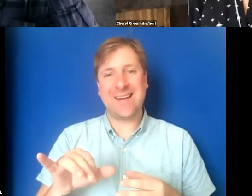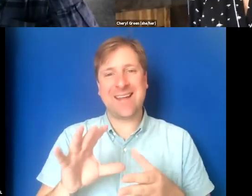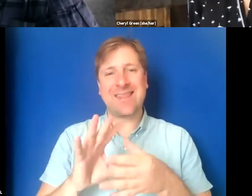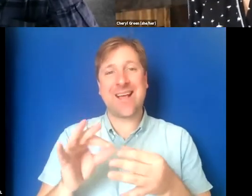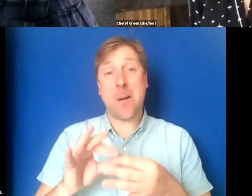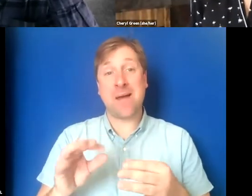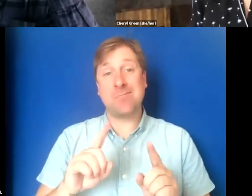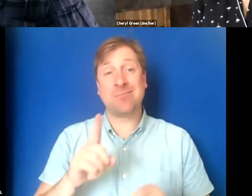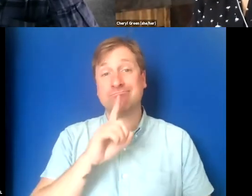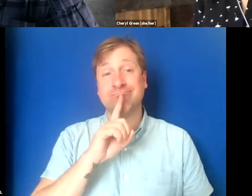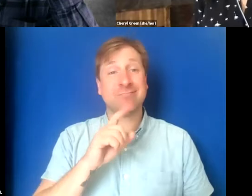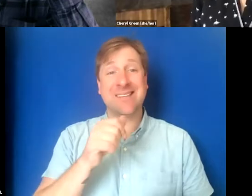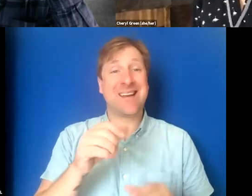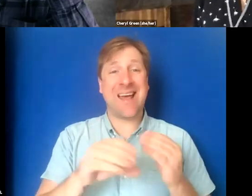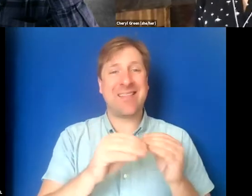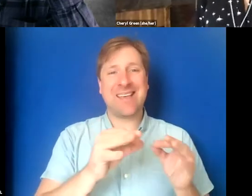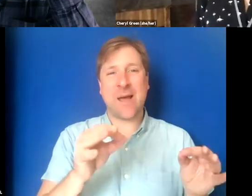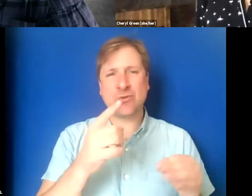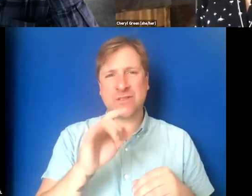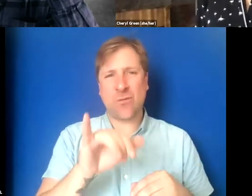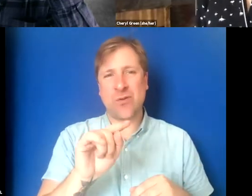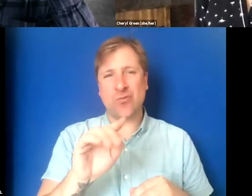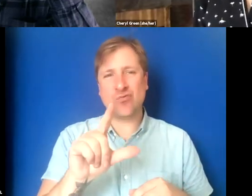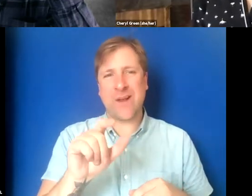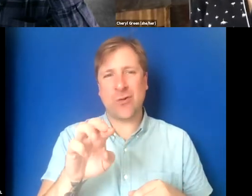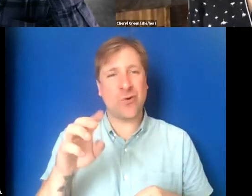I still didn't put the captions up. I really don't know.